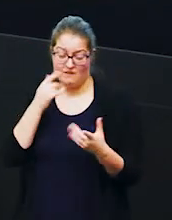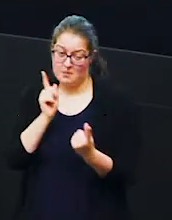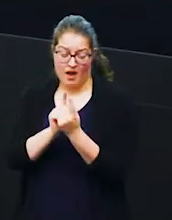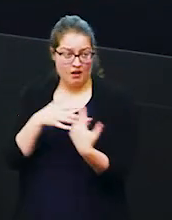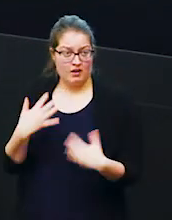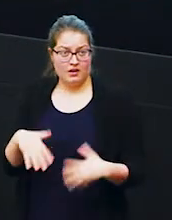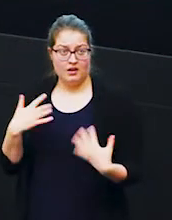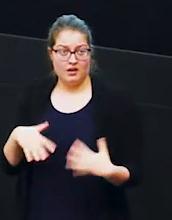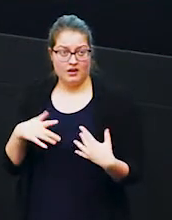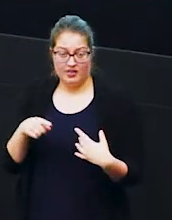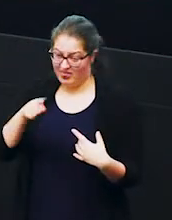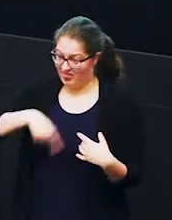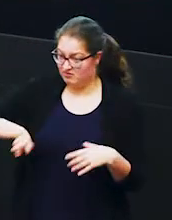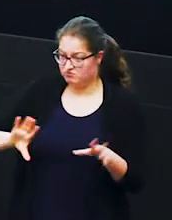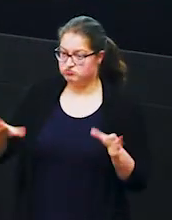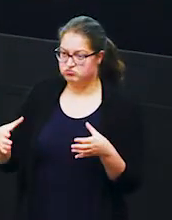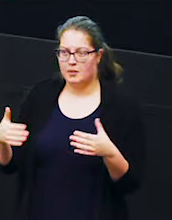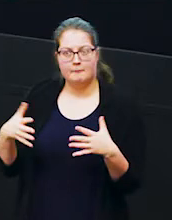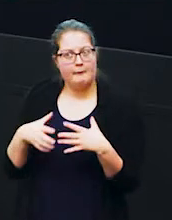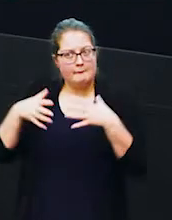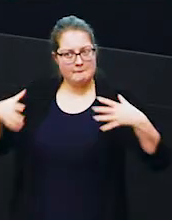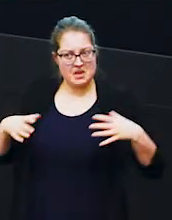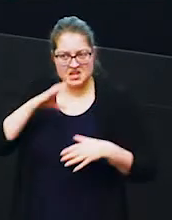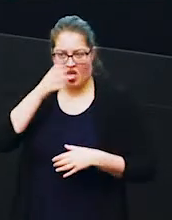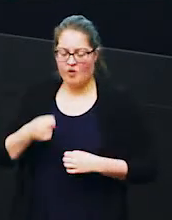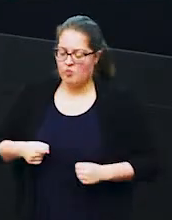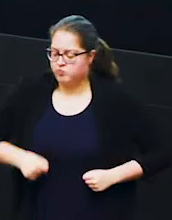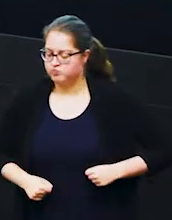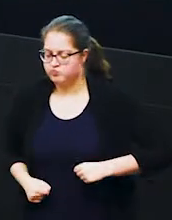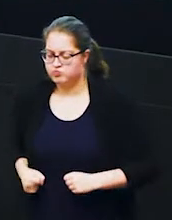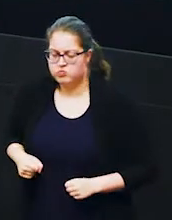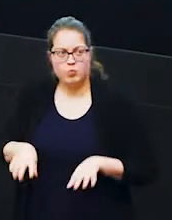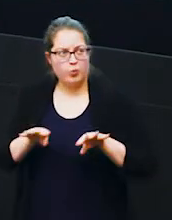elephant in this herd okay so he's come in and everybody's paying attention to ngani